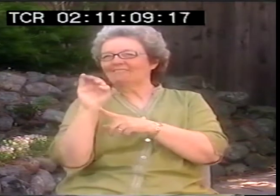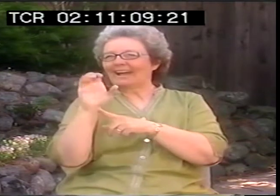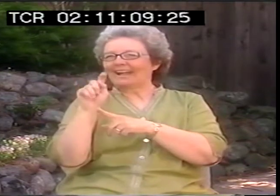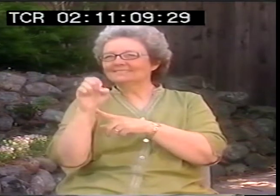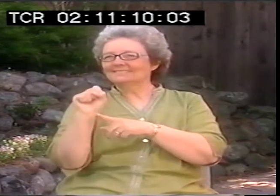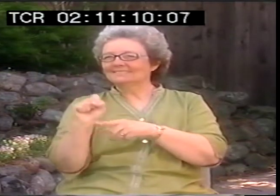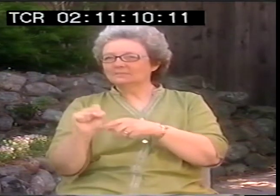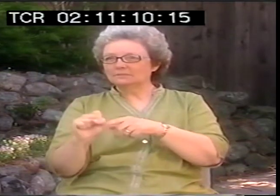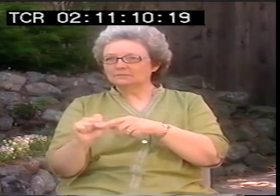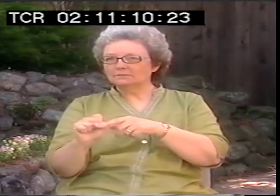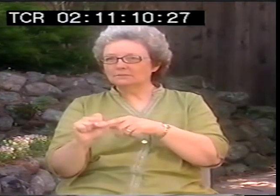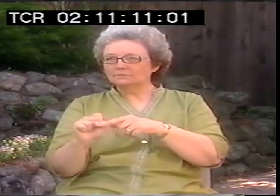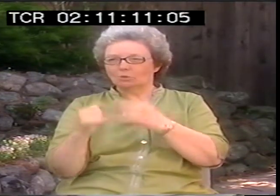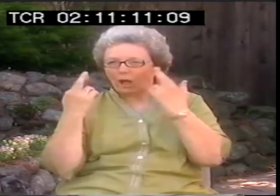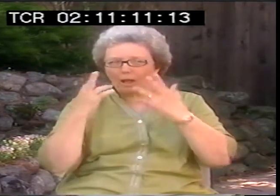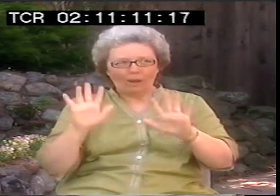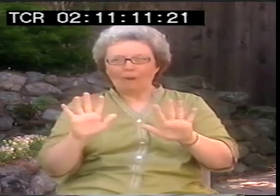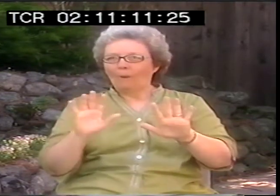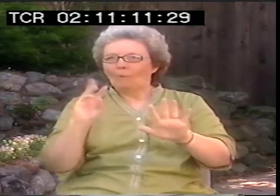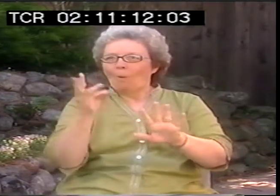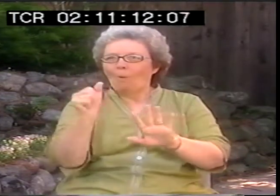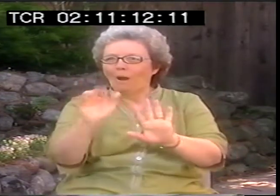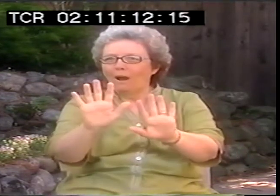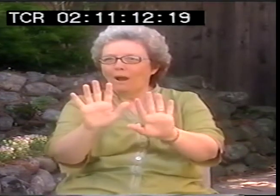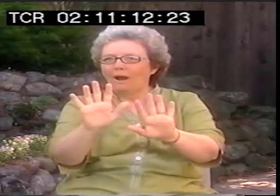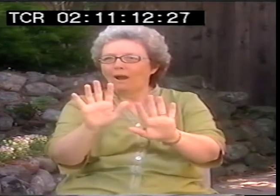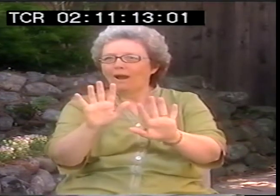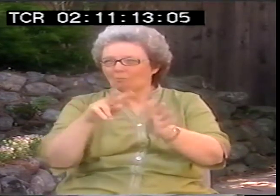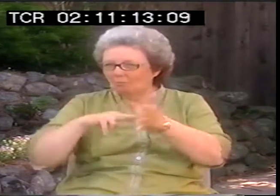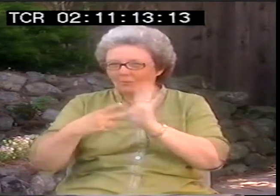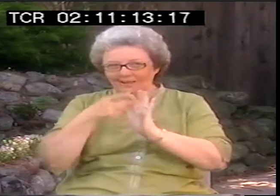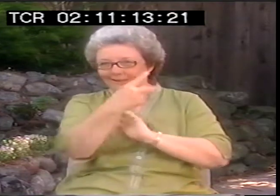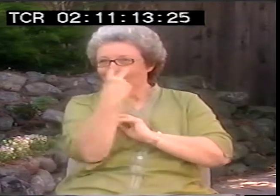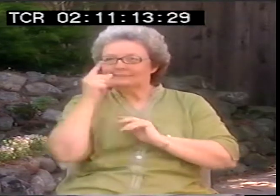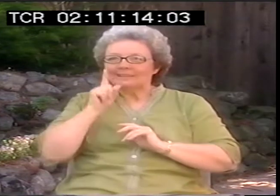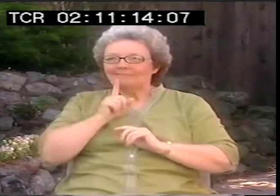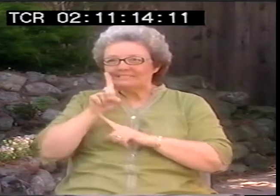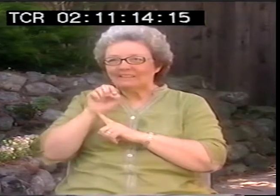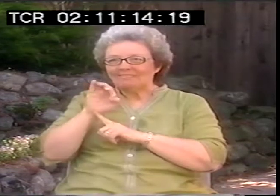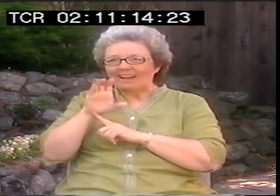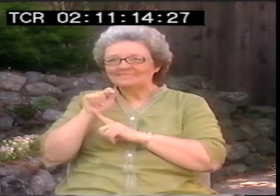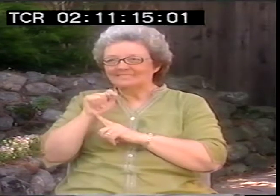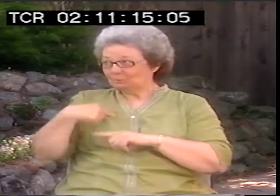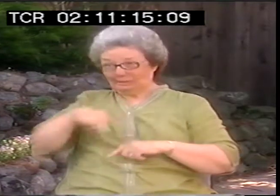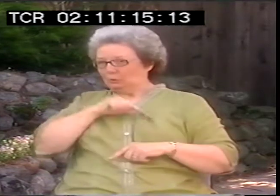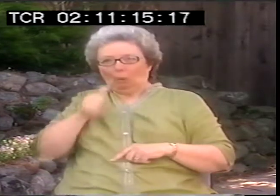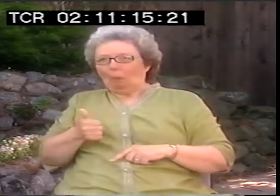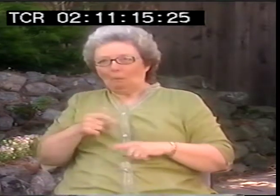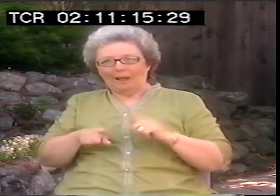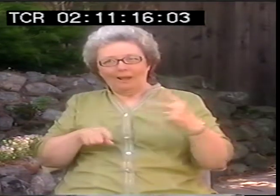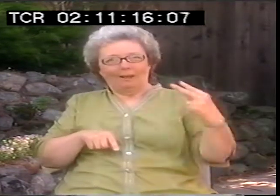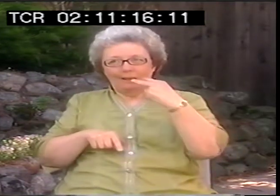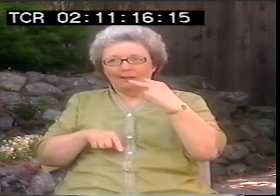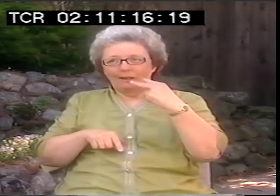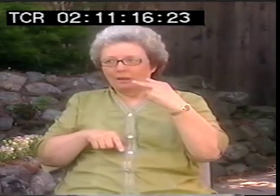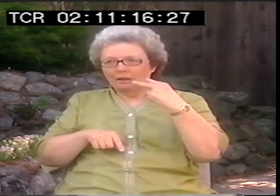Getting rid of deaf people. You have to say, whoa, wait a minute. You know, we think it's negative. It's not a good thing. When you look our way, and you're going to use